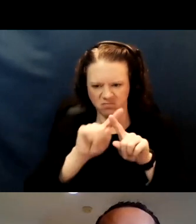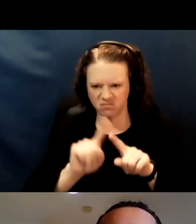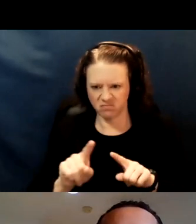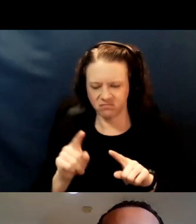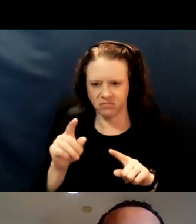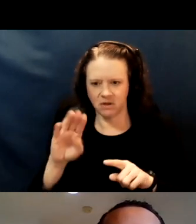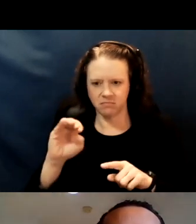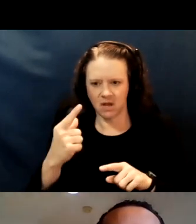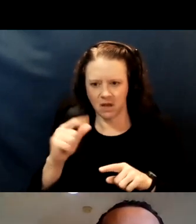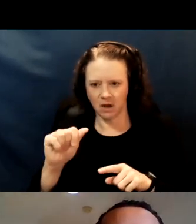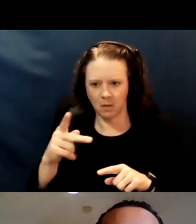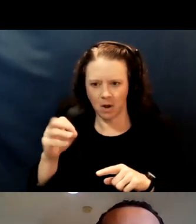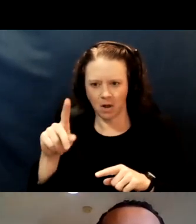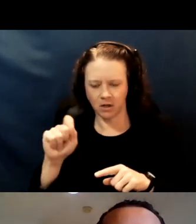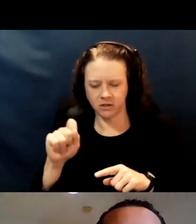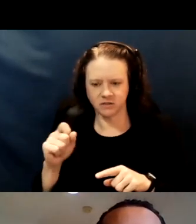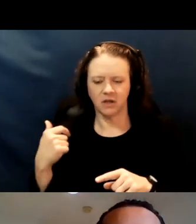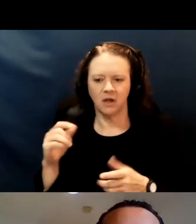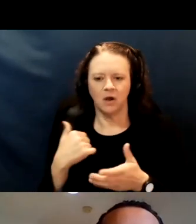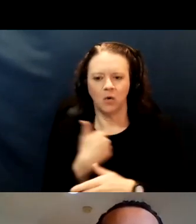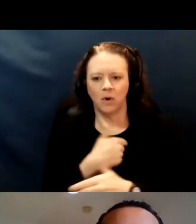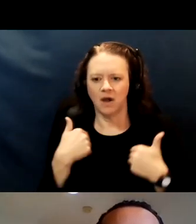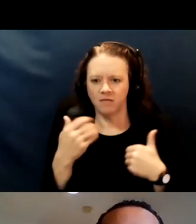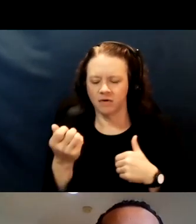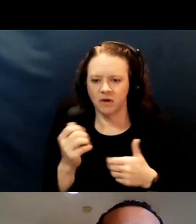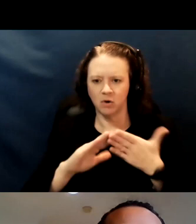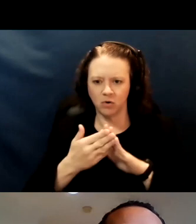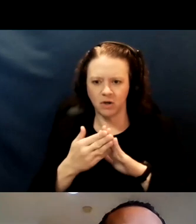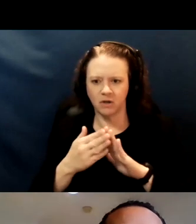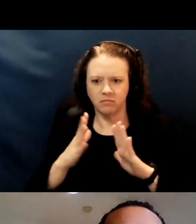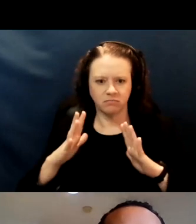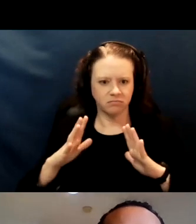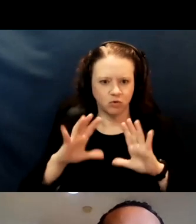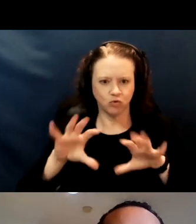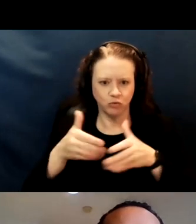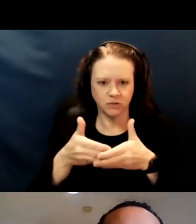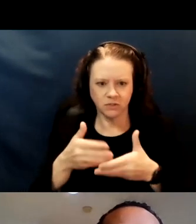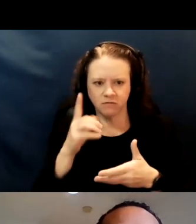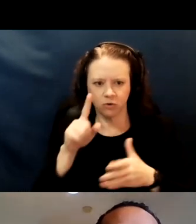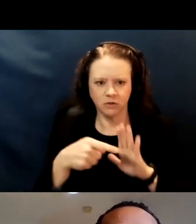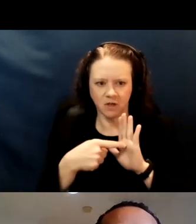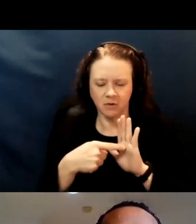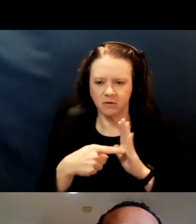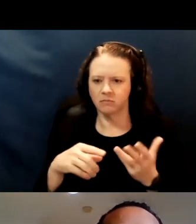These are organizations like Kaiser, Sutter, UCSF, and so forth.